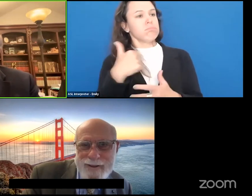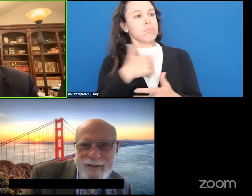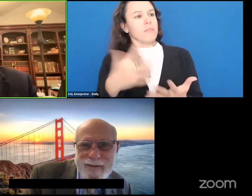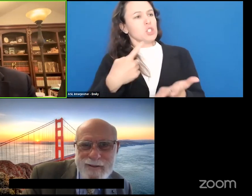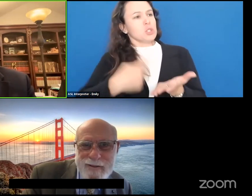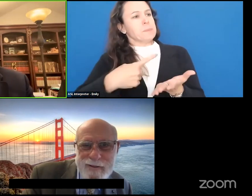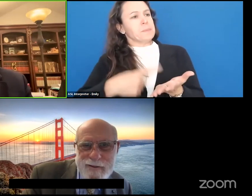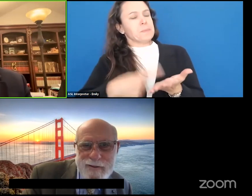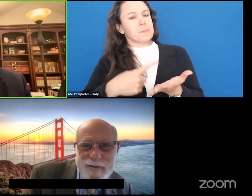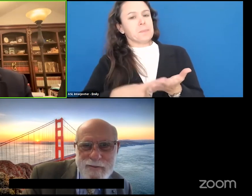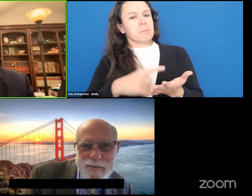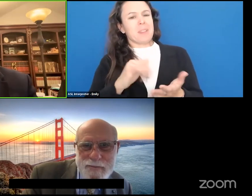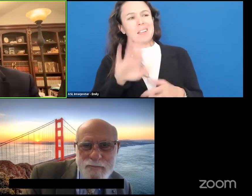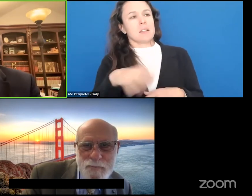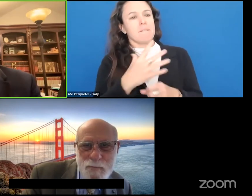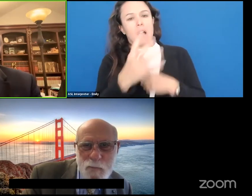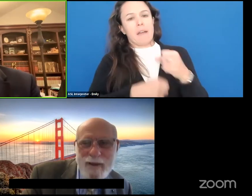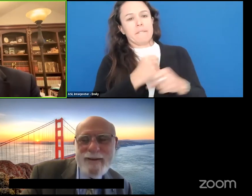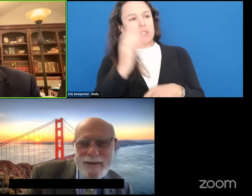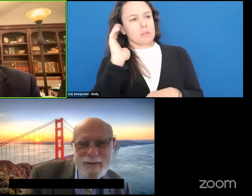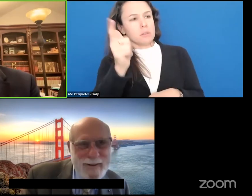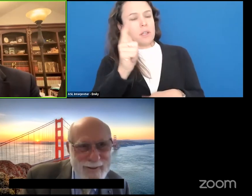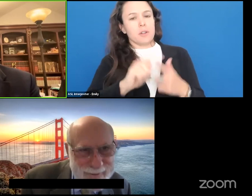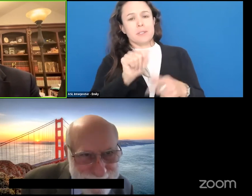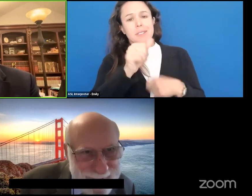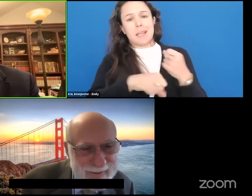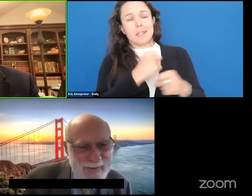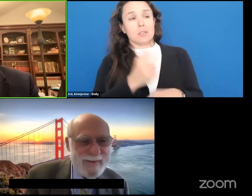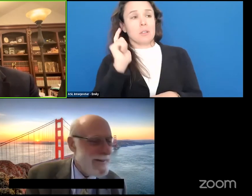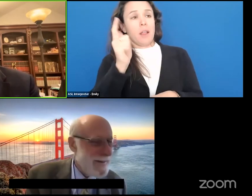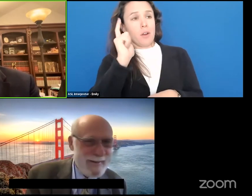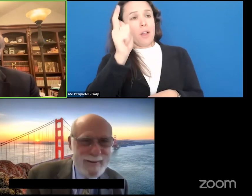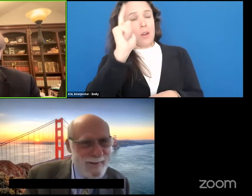that's always five years away and ten years from now it'll still be five years away.